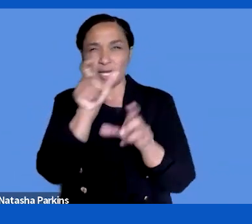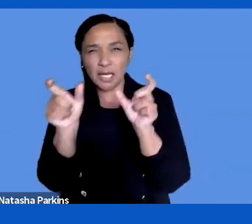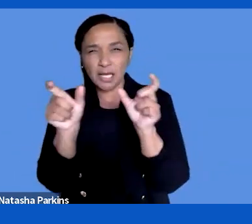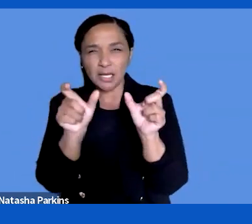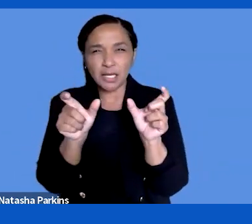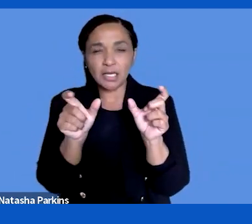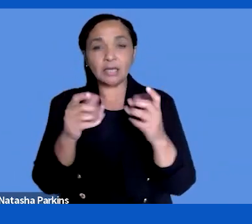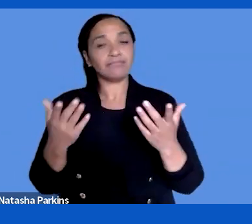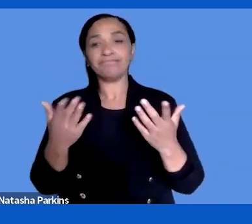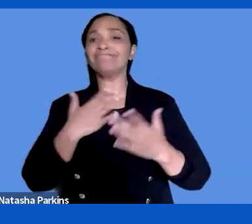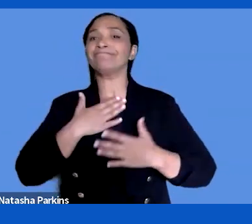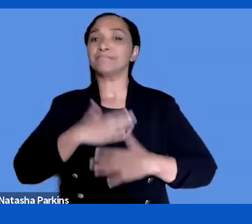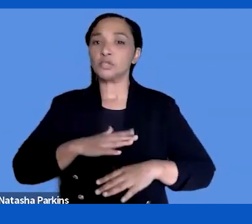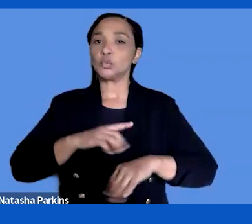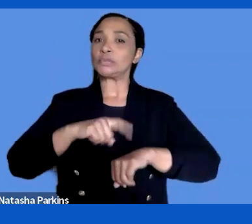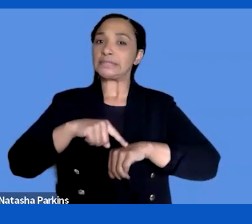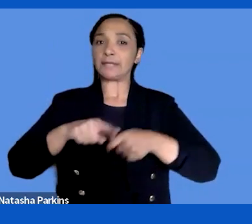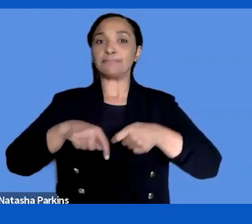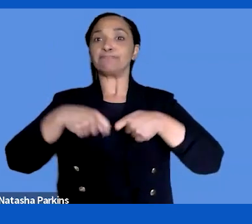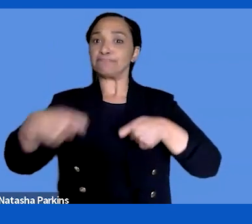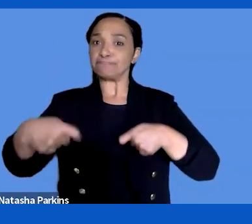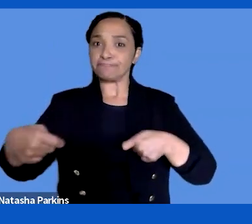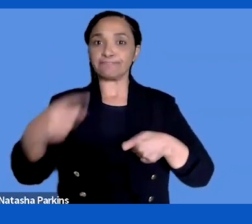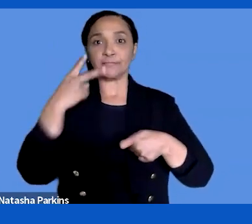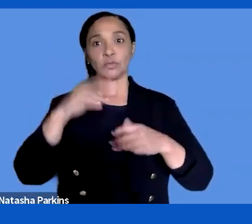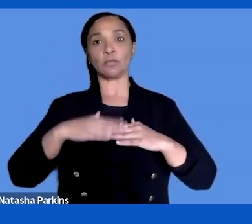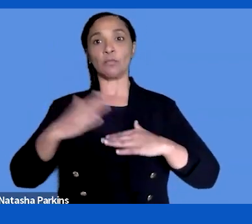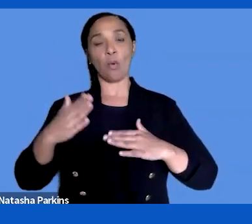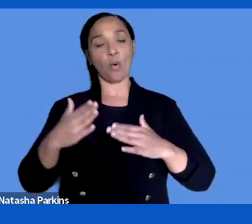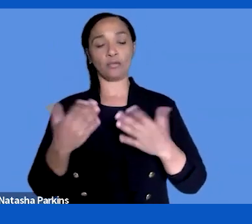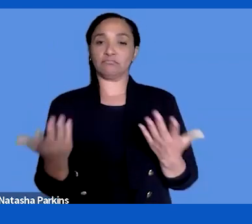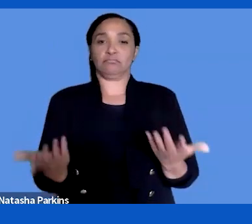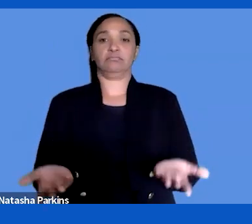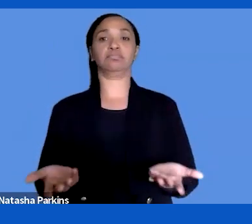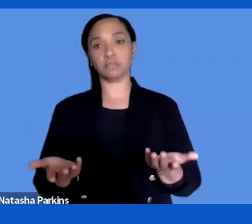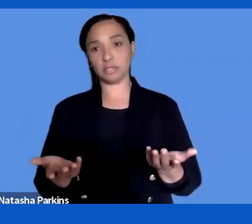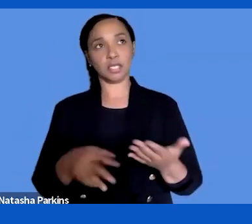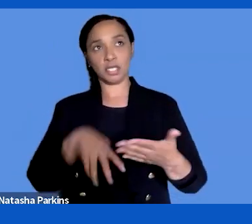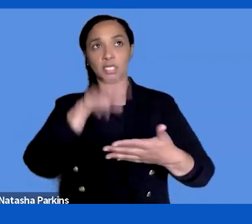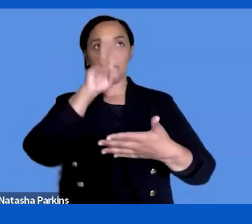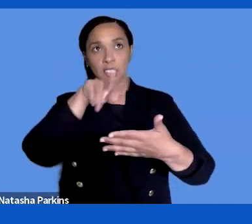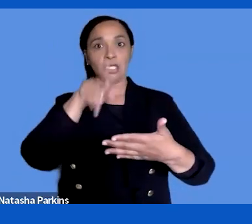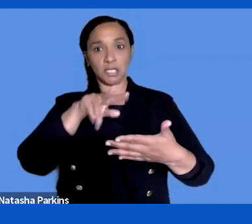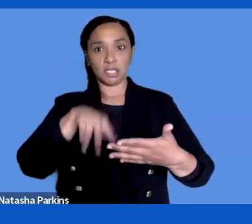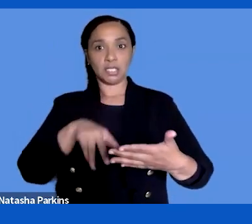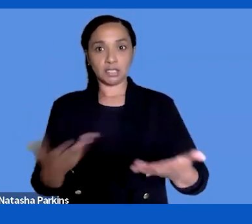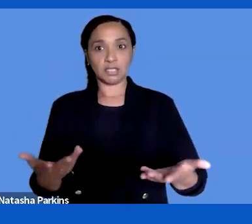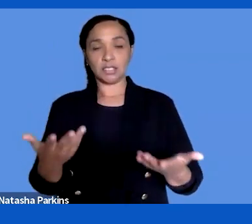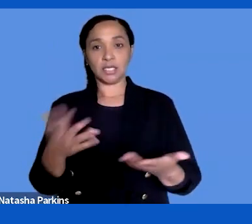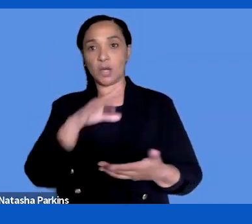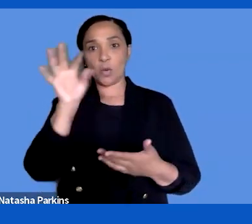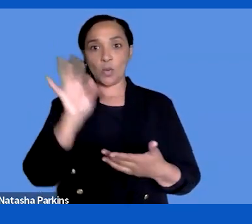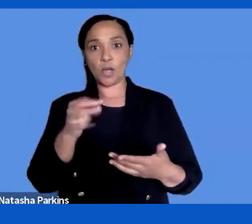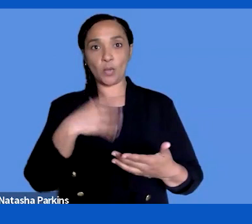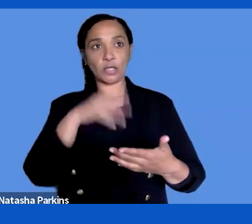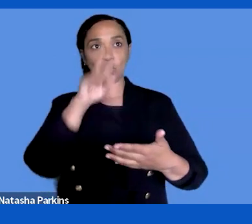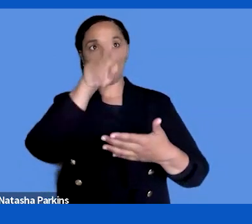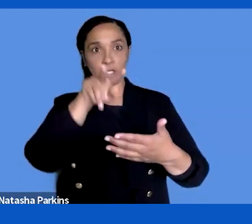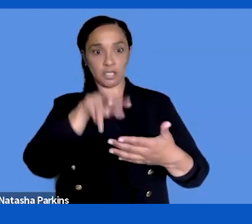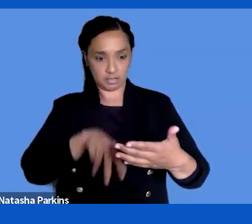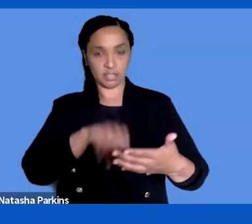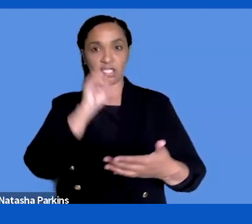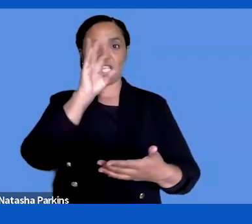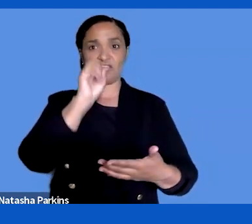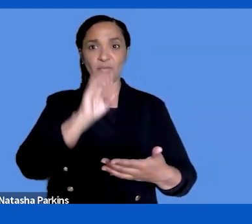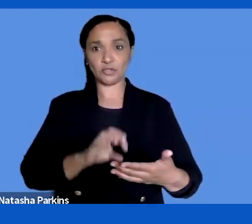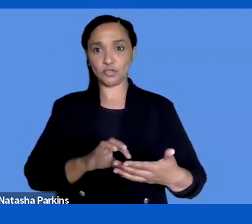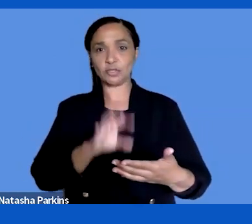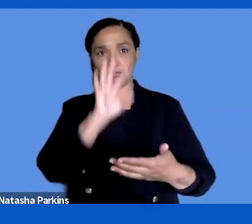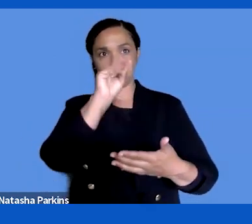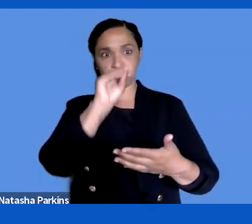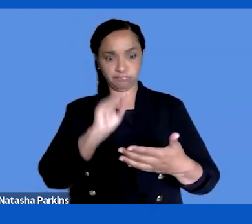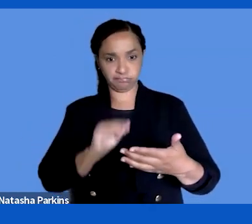time on doing a meaningless, just skimming to find the right information or find the right place. You